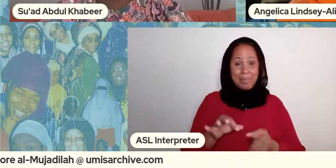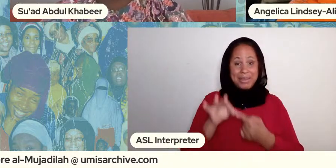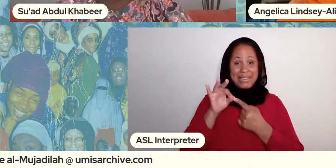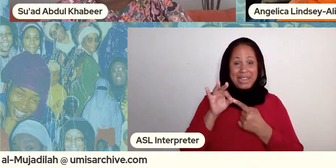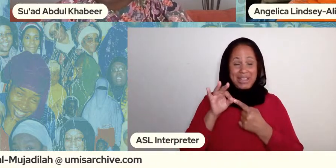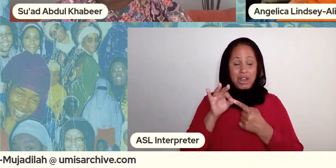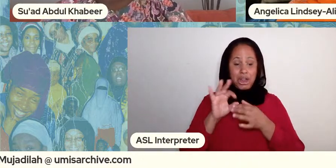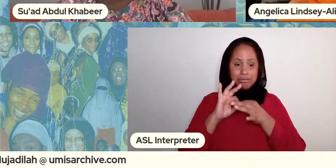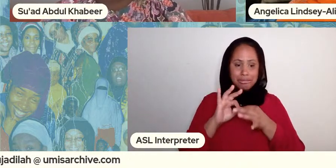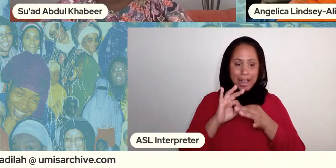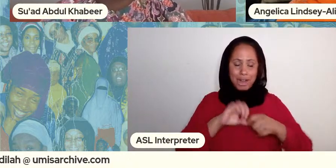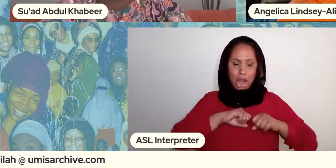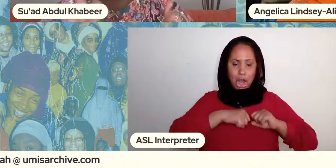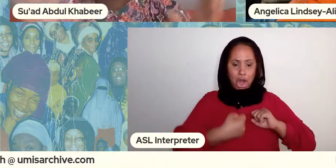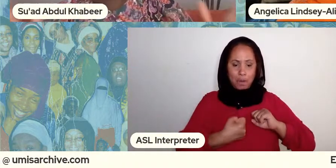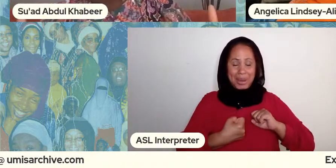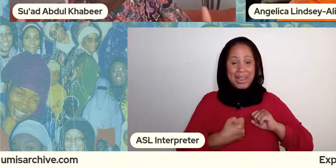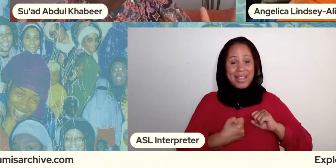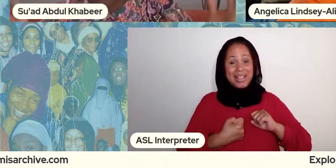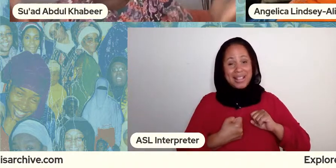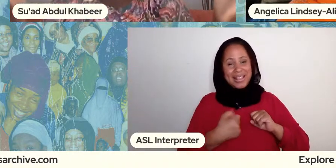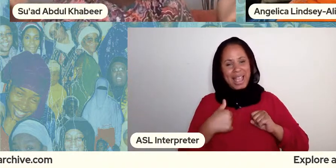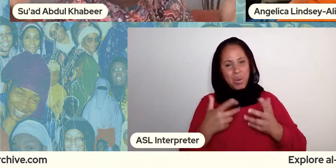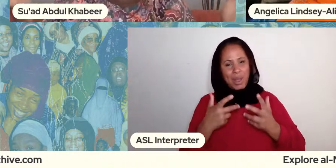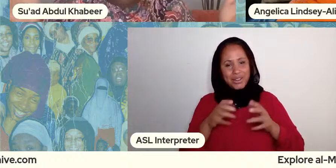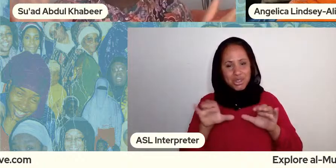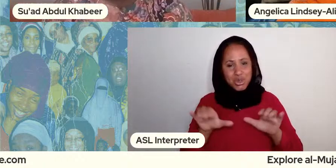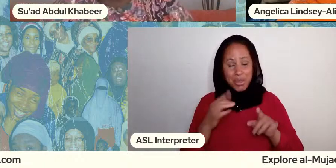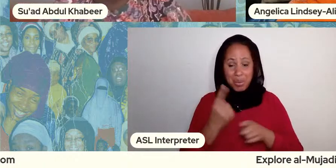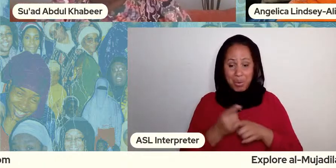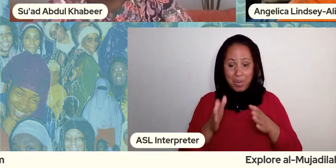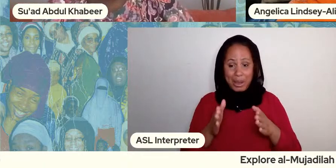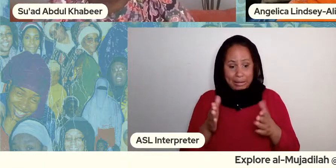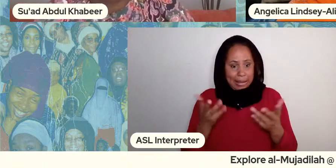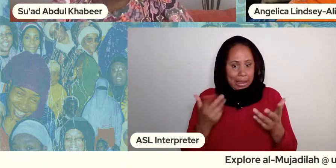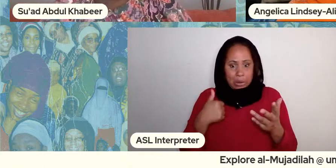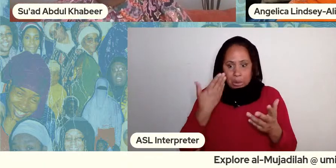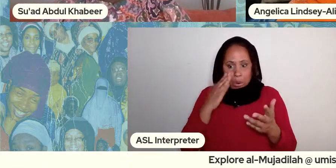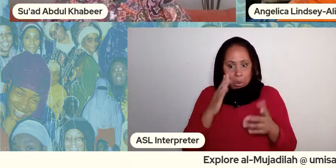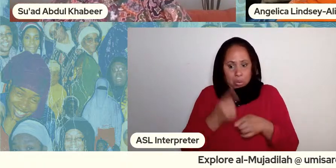the right way you know and what is the right way i don't really know you know we all figure it out so